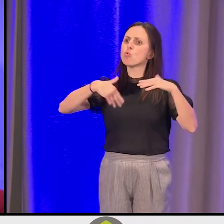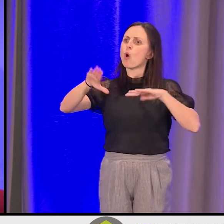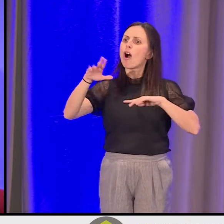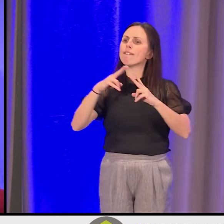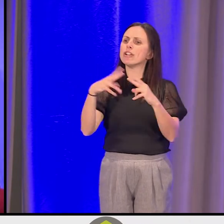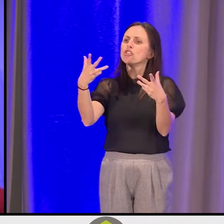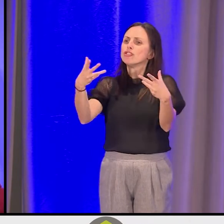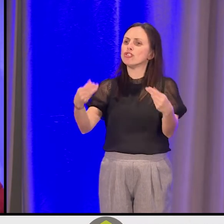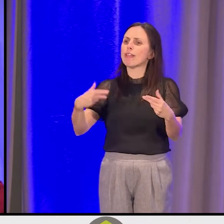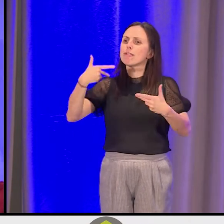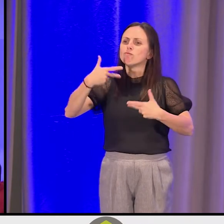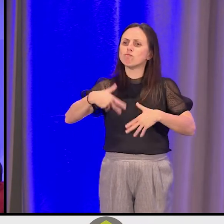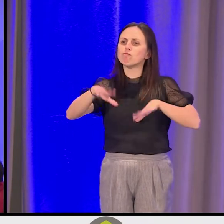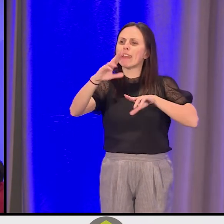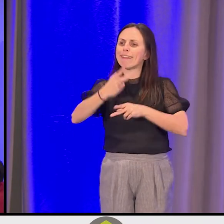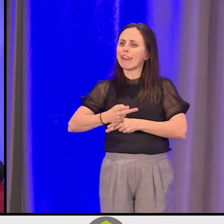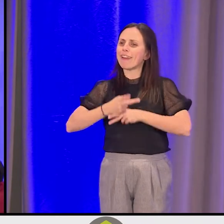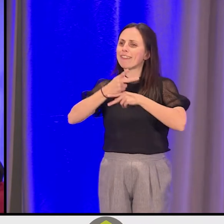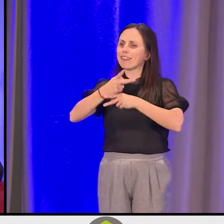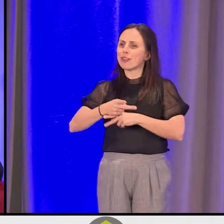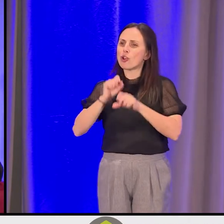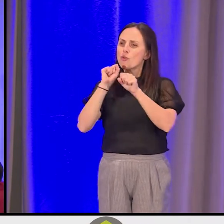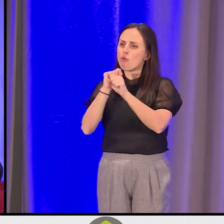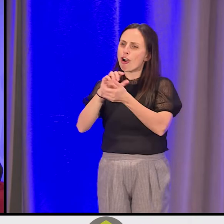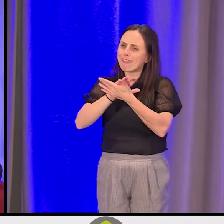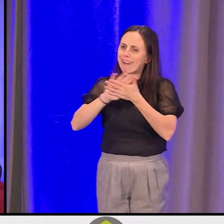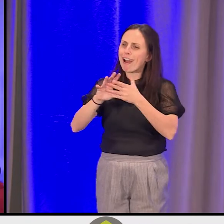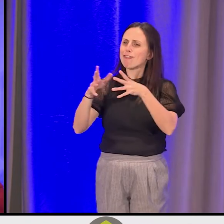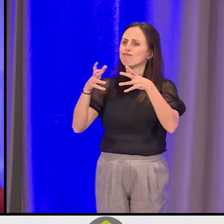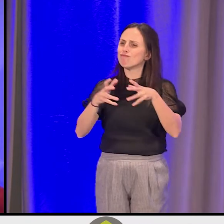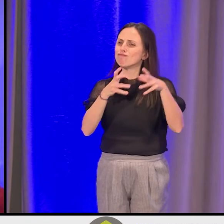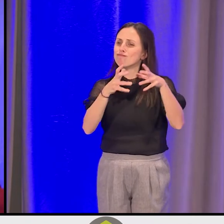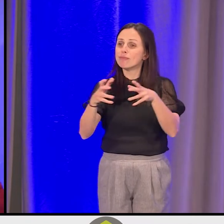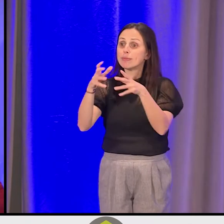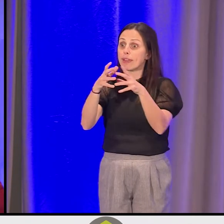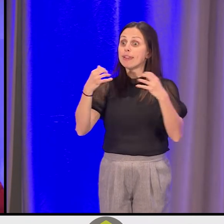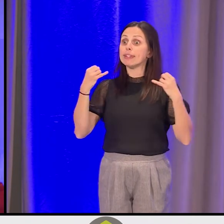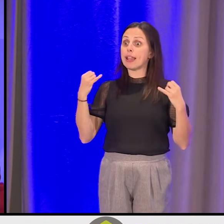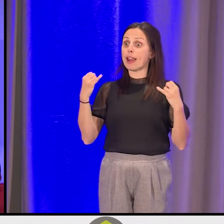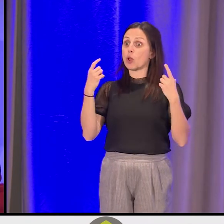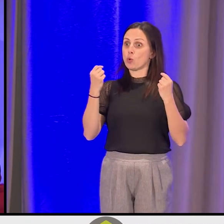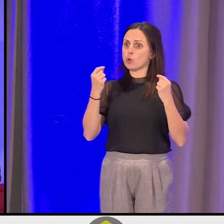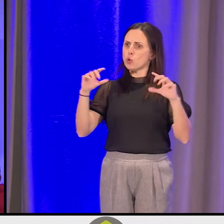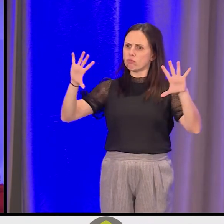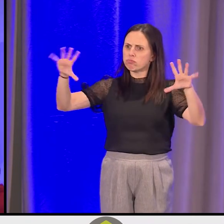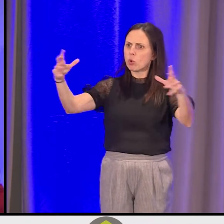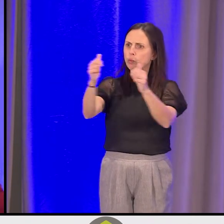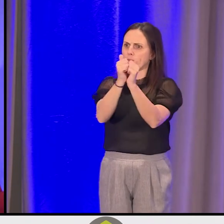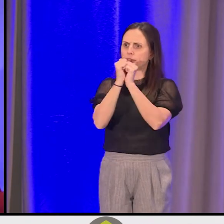we're going to walk carefully, and we're going to walk kindly. And today we get to be with you as leaders,